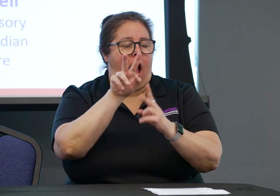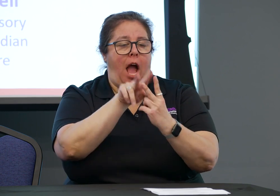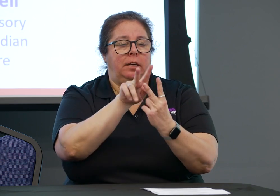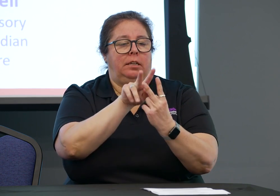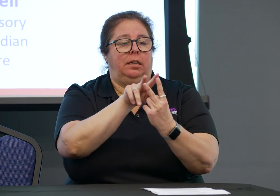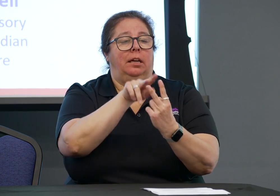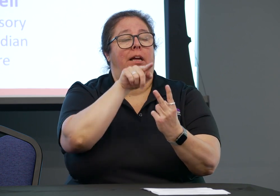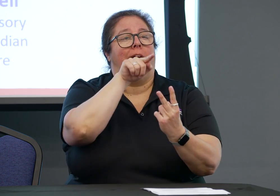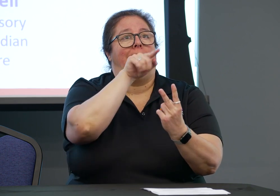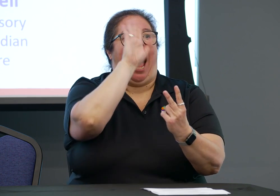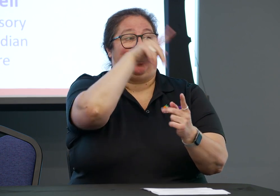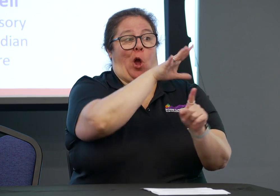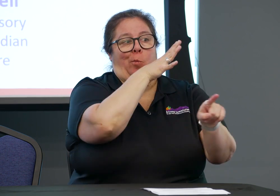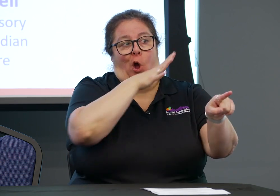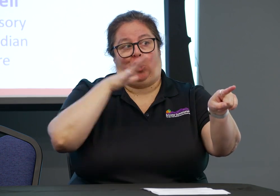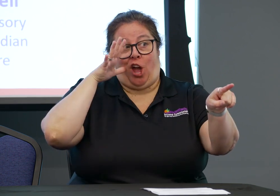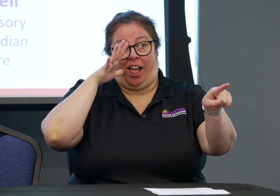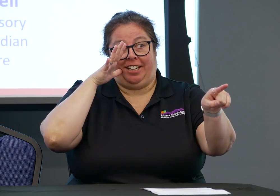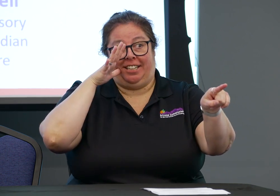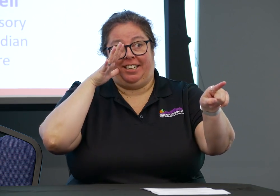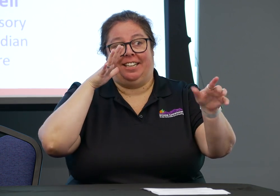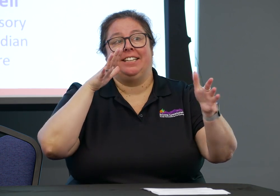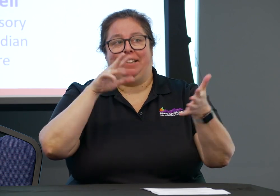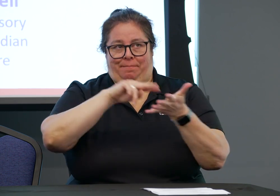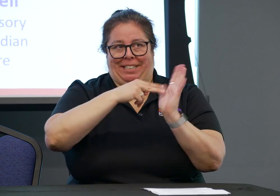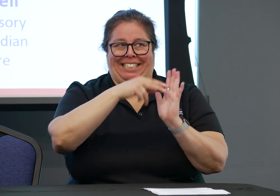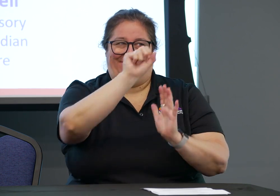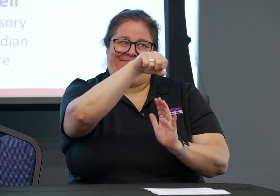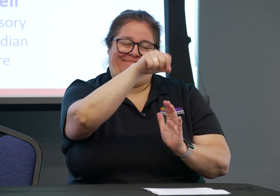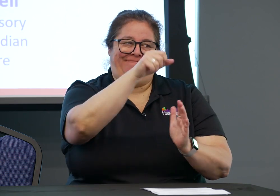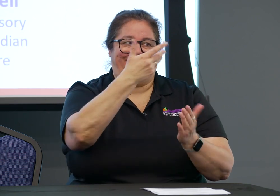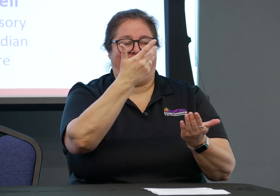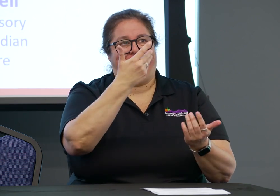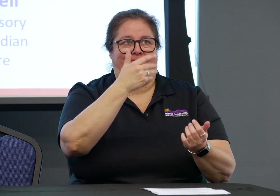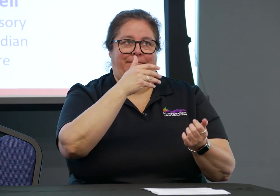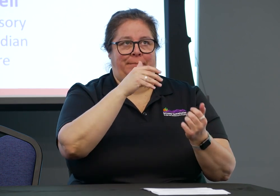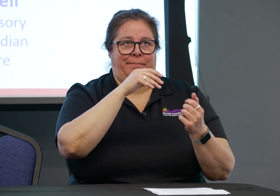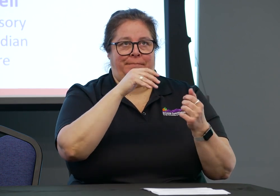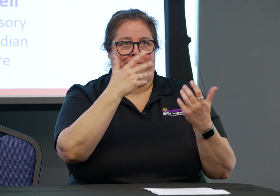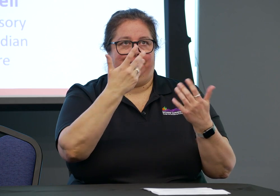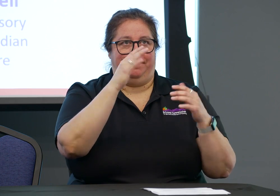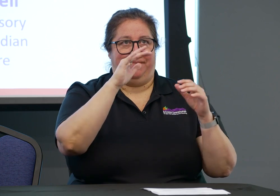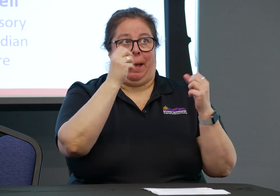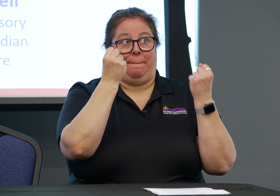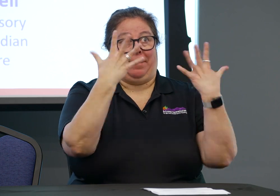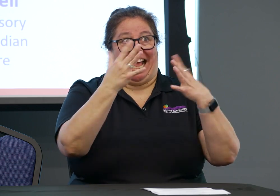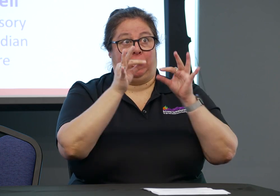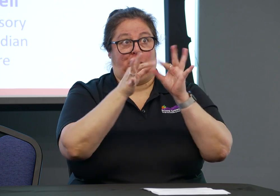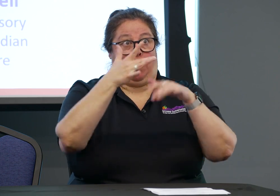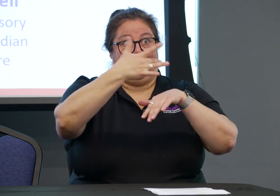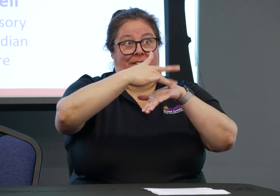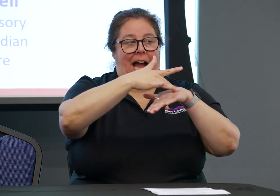Now speaking of interpreters and VRI, I know that being in a rural community,